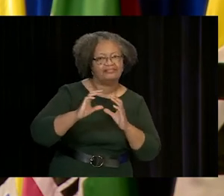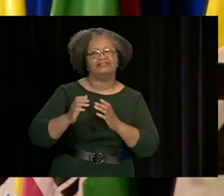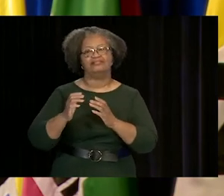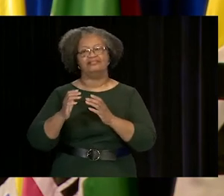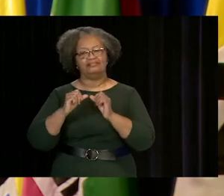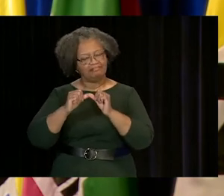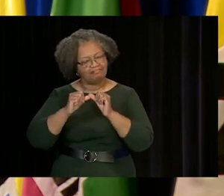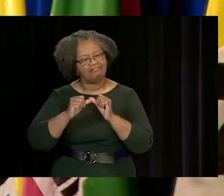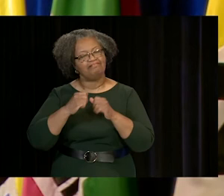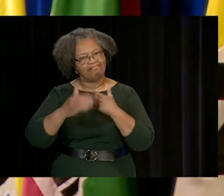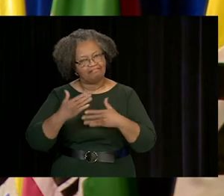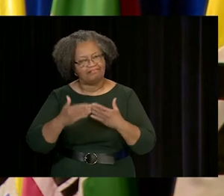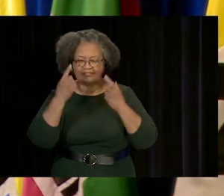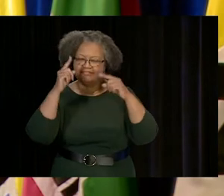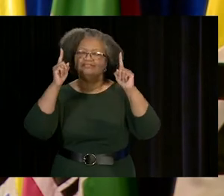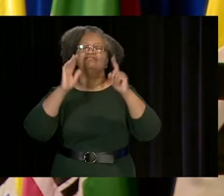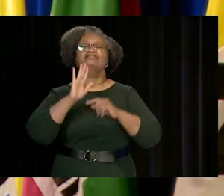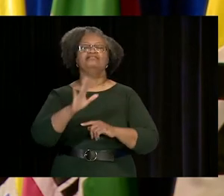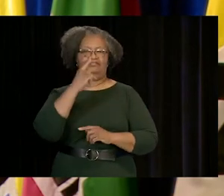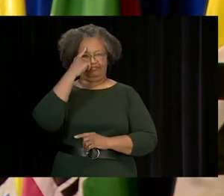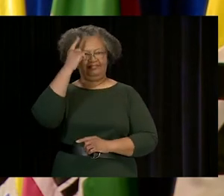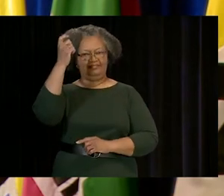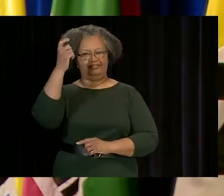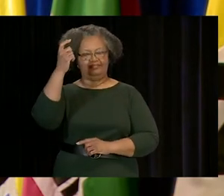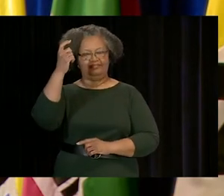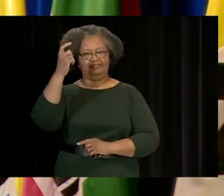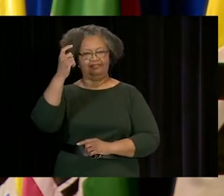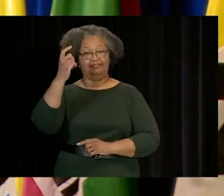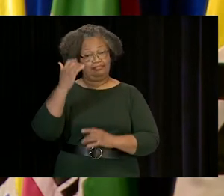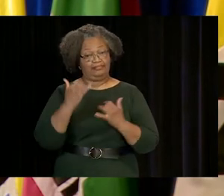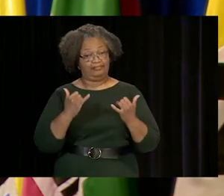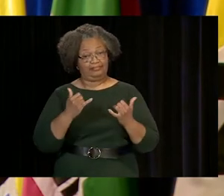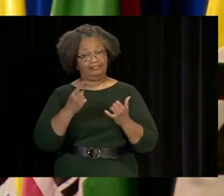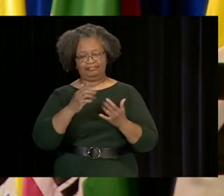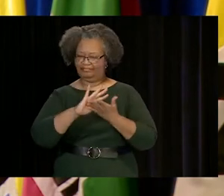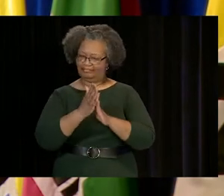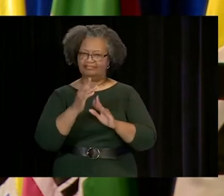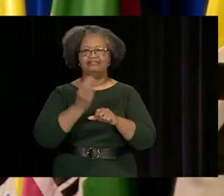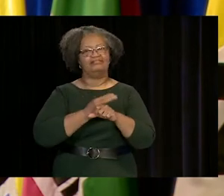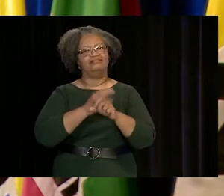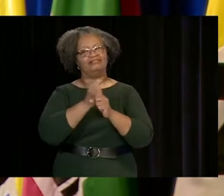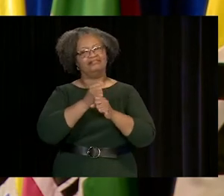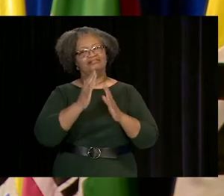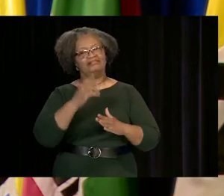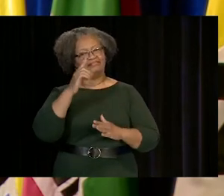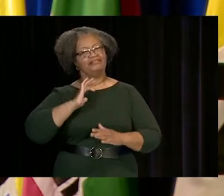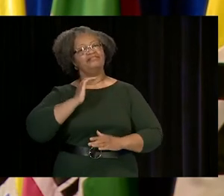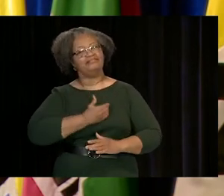STAYED THE COURSE AND ACHIEVED YOUR DREAMS. TODAY, YOU BECOME A HISTORY MAKER FOR OUR DISTRICT.